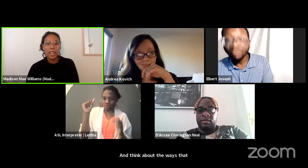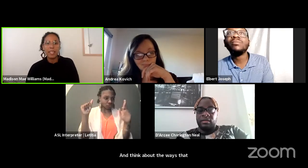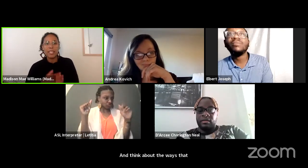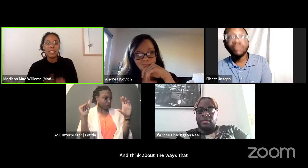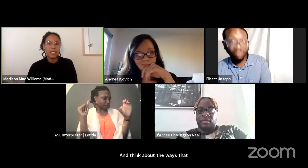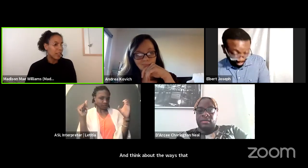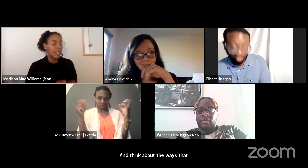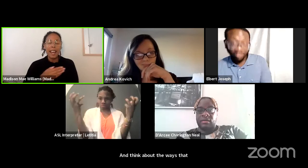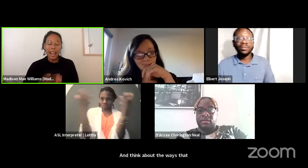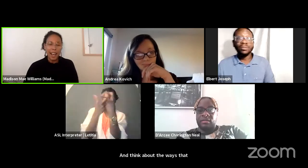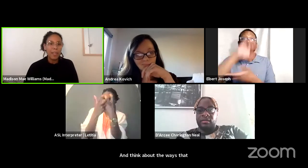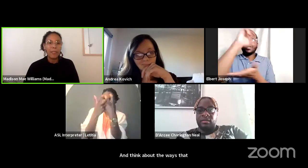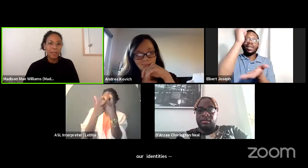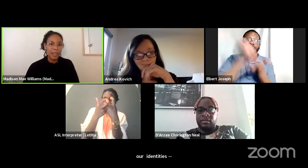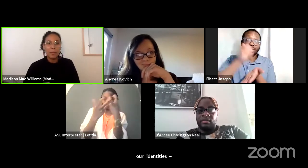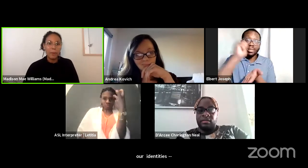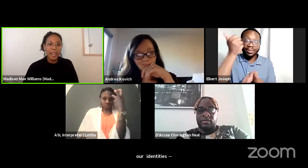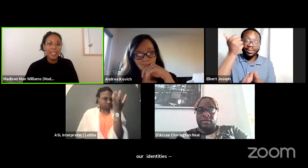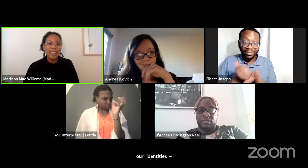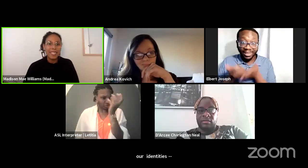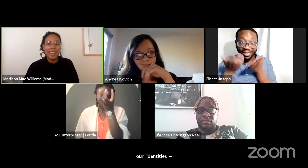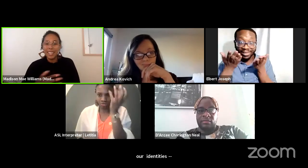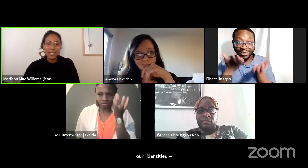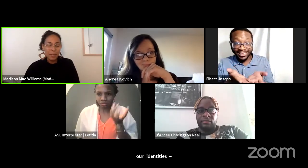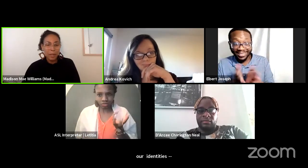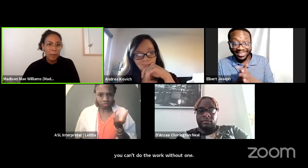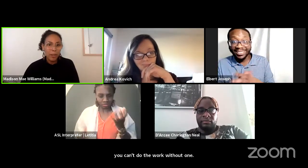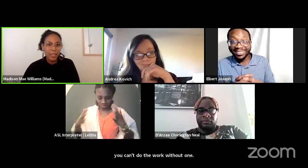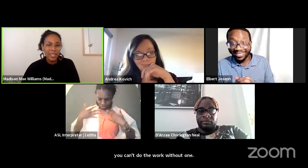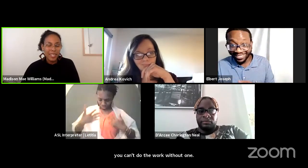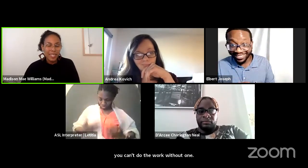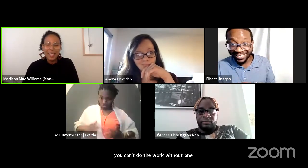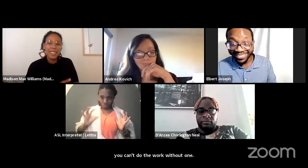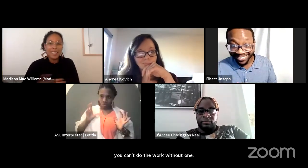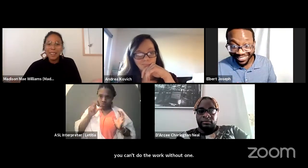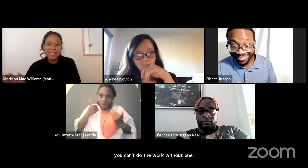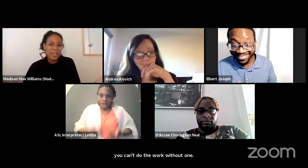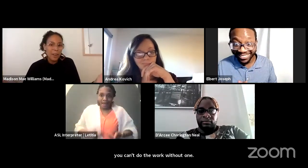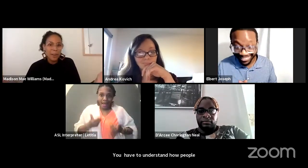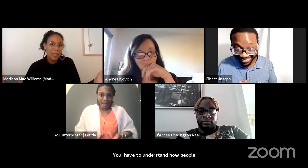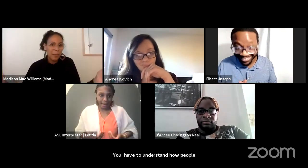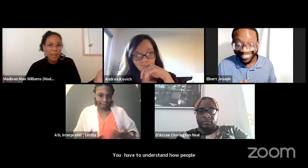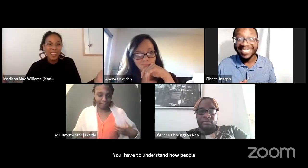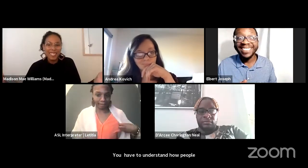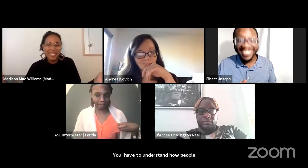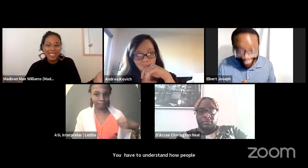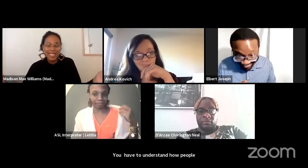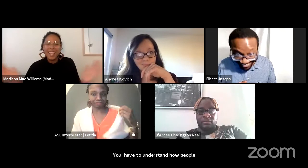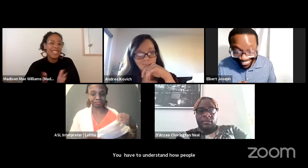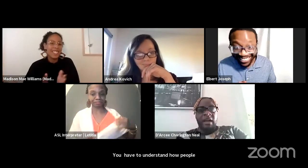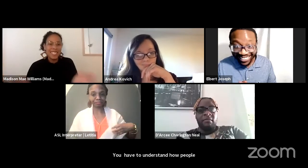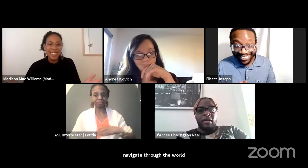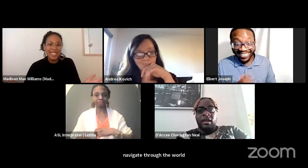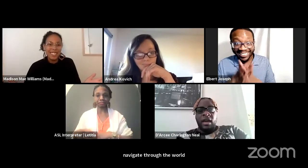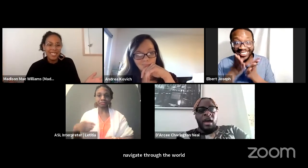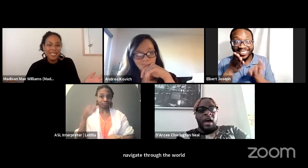and consider how that affects the way that they do their work. Amen, yes. That is it.